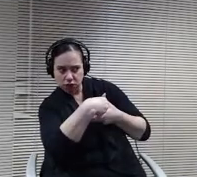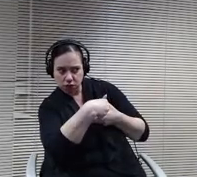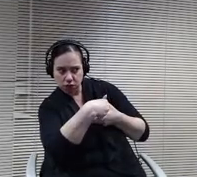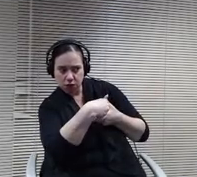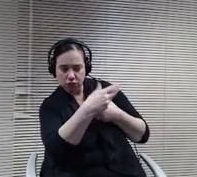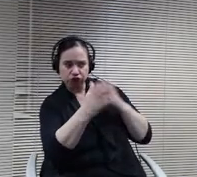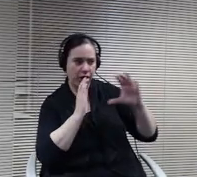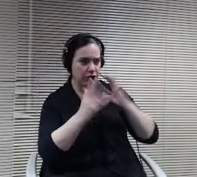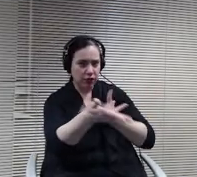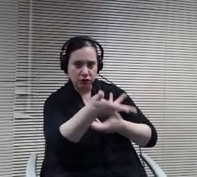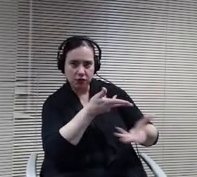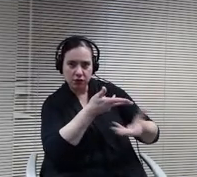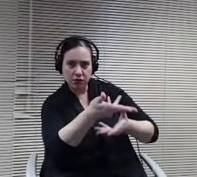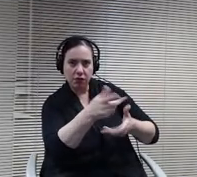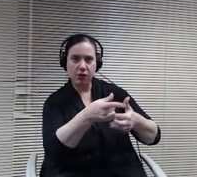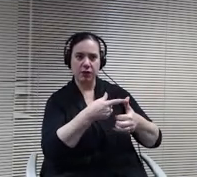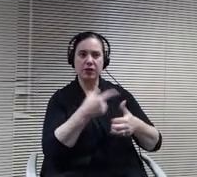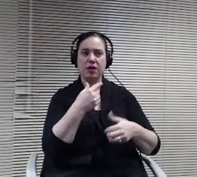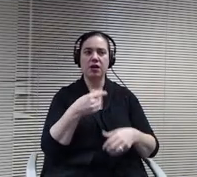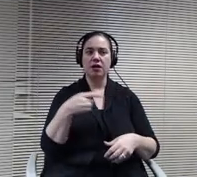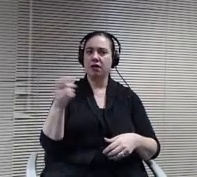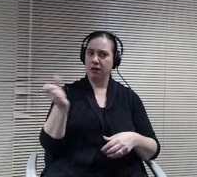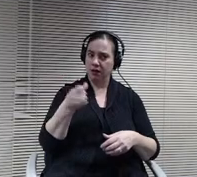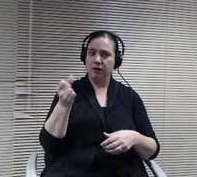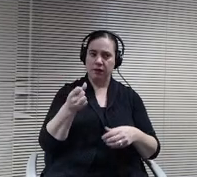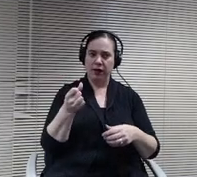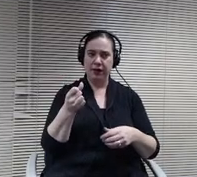So yes, we're excited to to engage in to work further so.